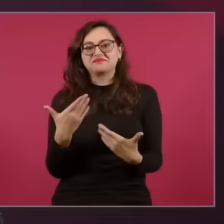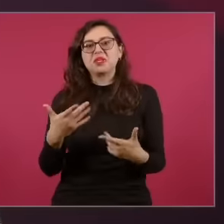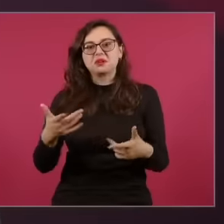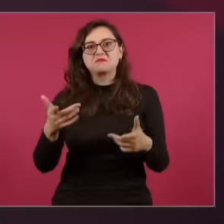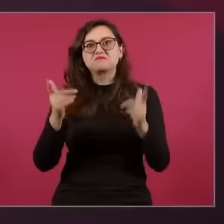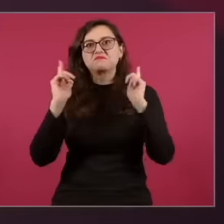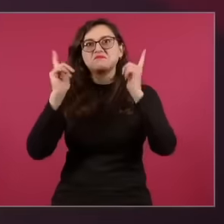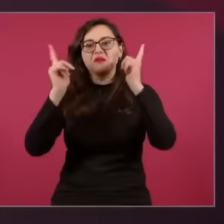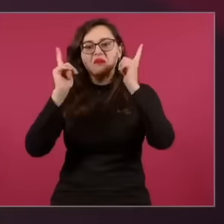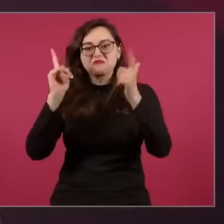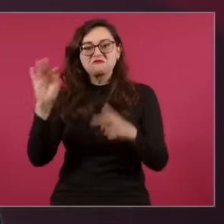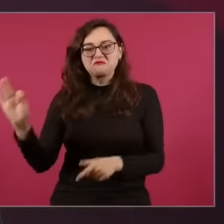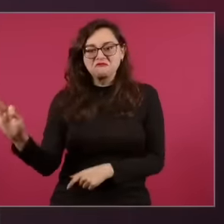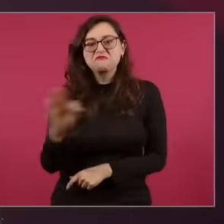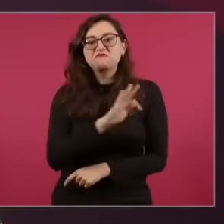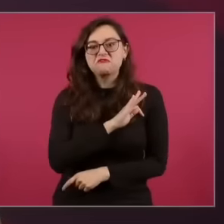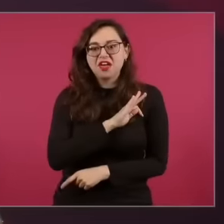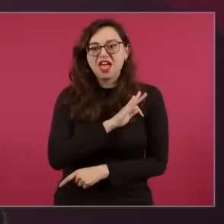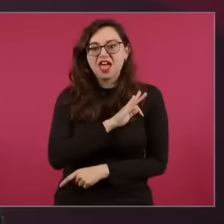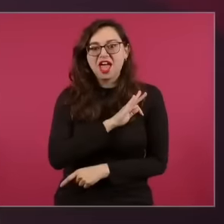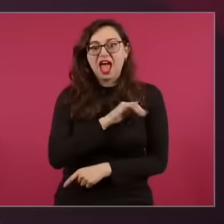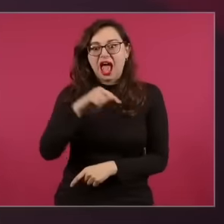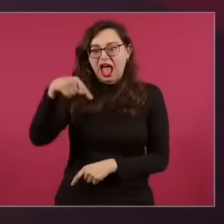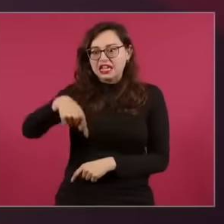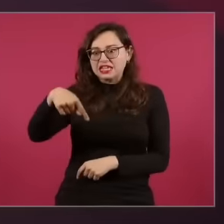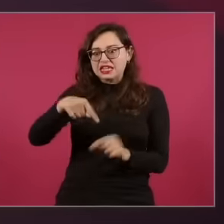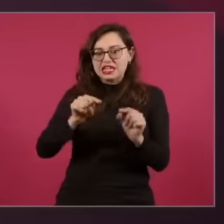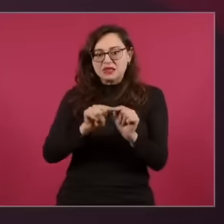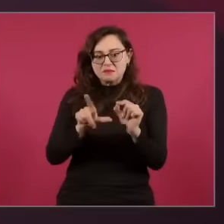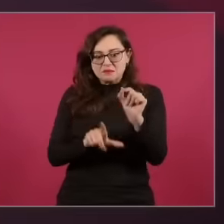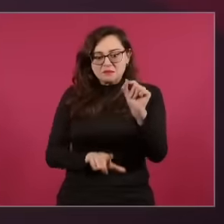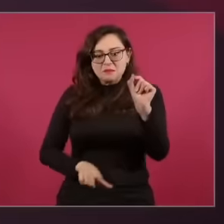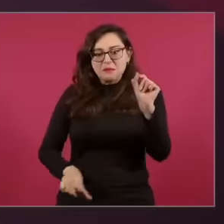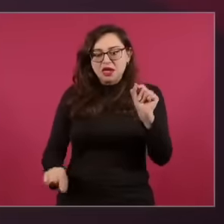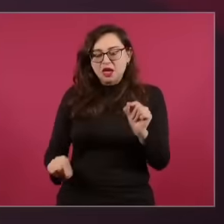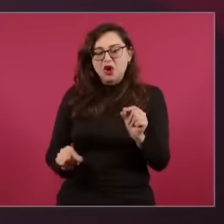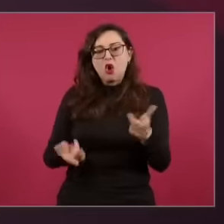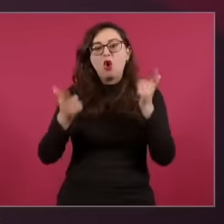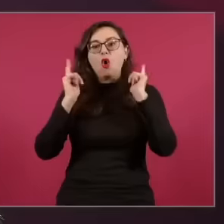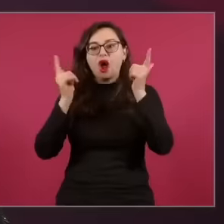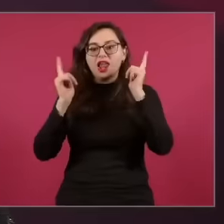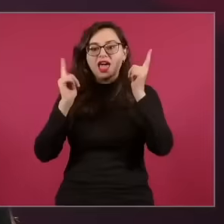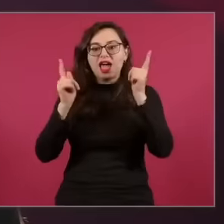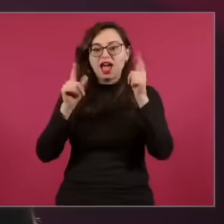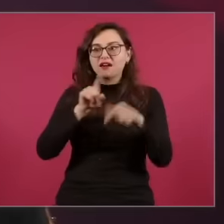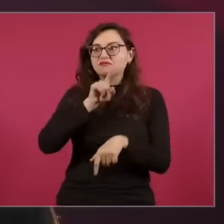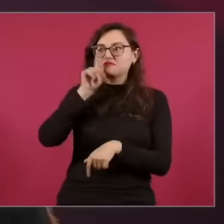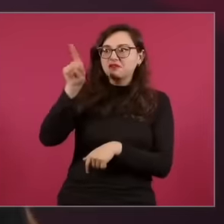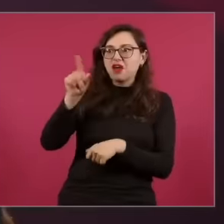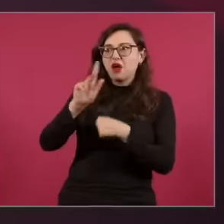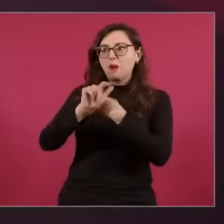that what the Mexican people are experiencing we can also experience from Latin America and